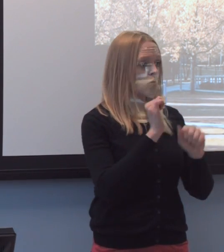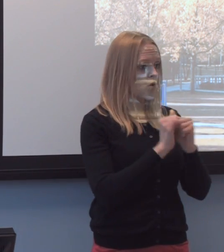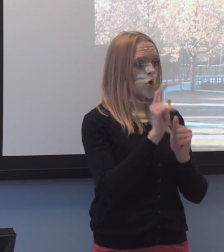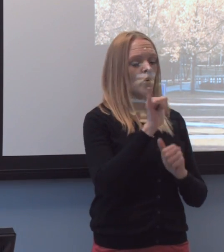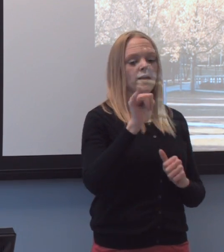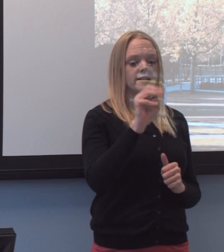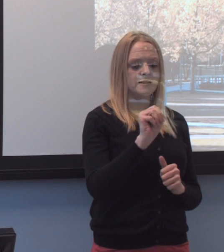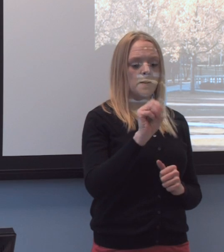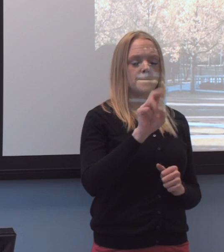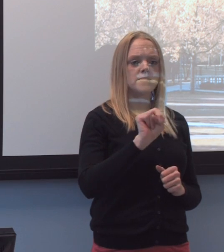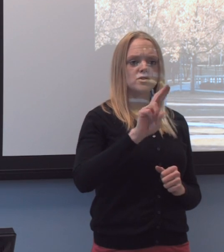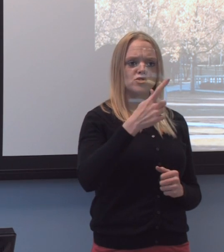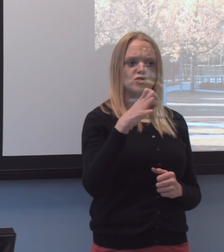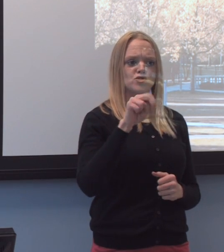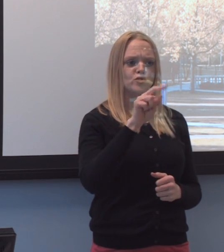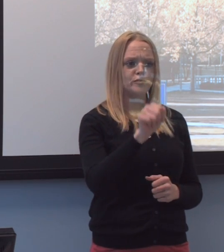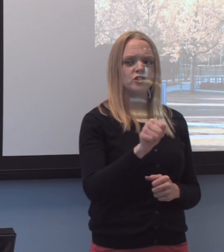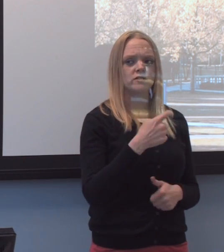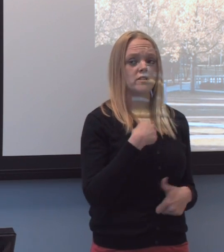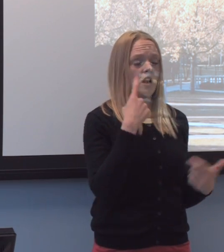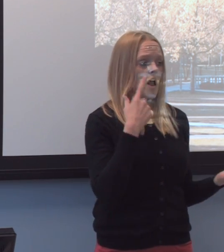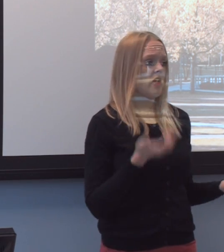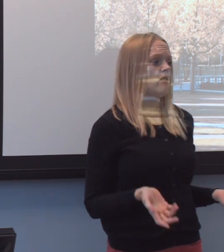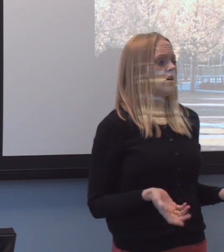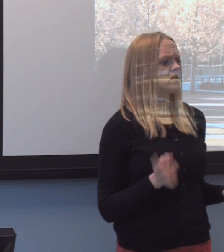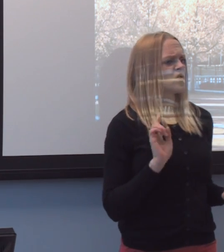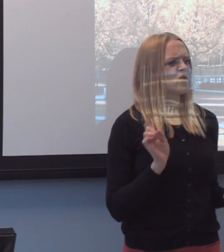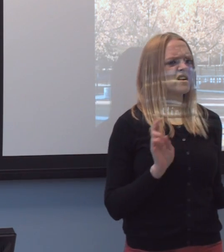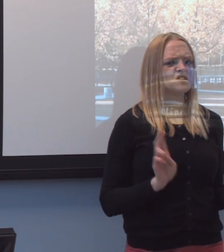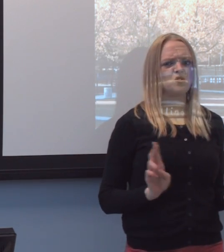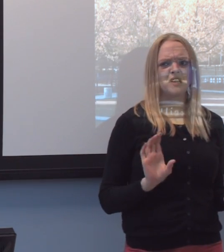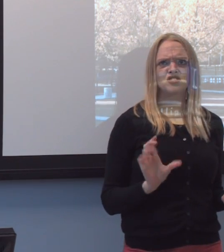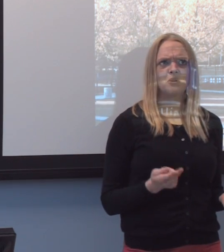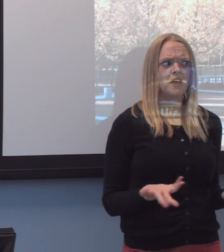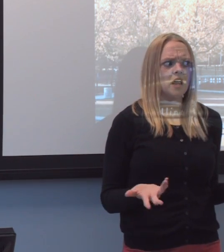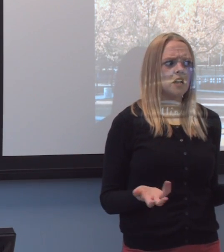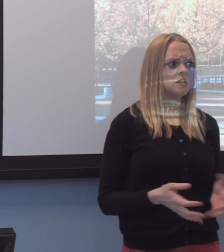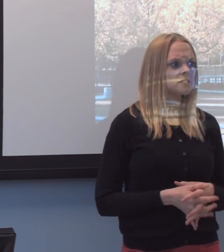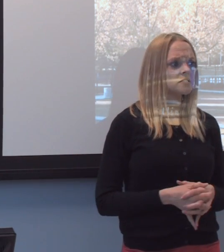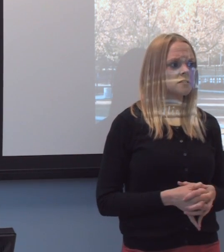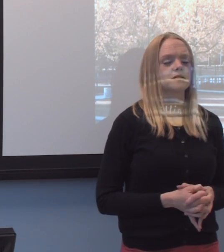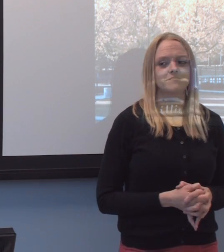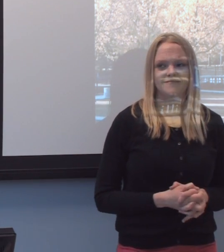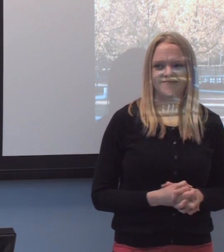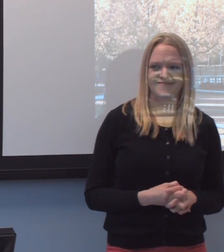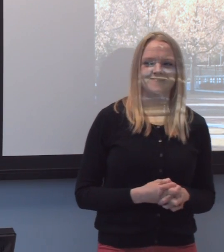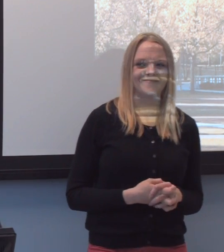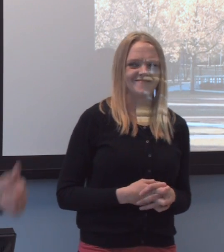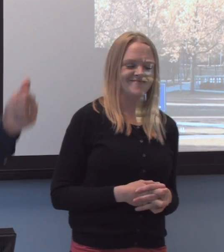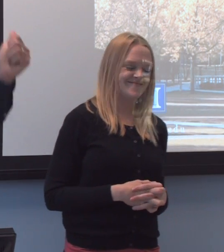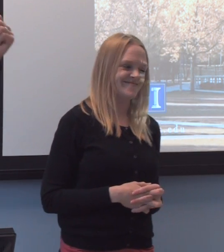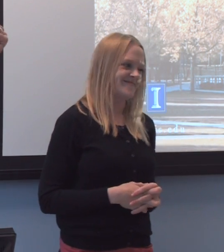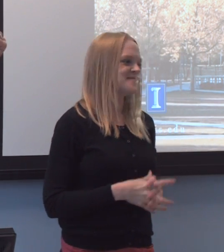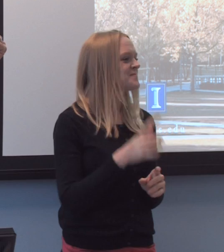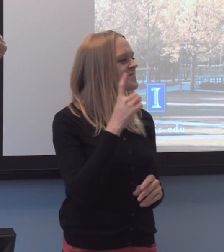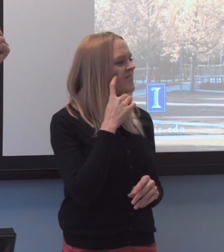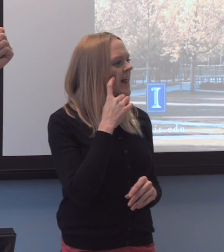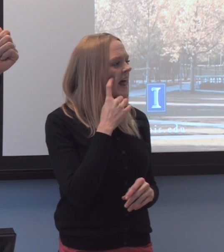And I thought, "W-where is Urbana-Champaign?" And, uh-th-I, your- one of your early speakers